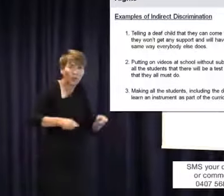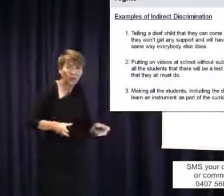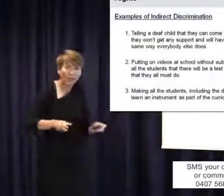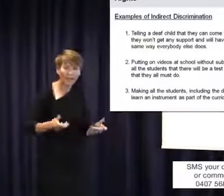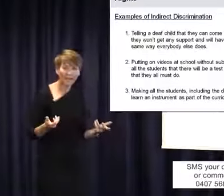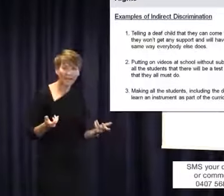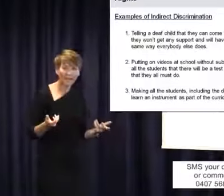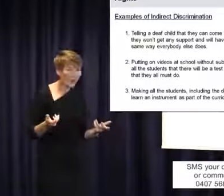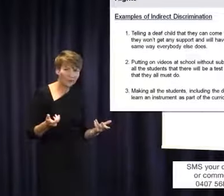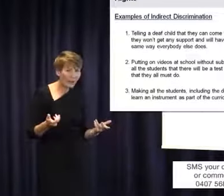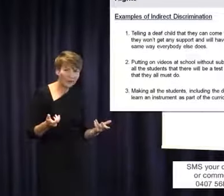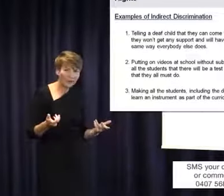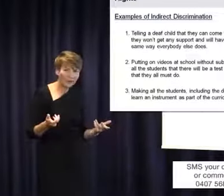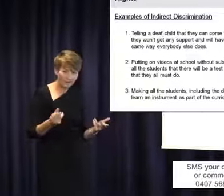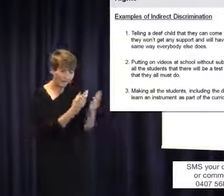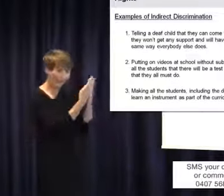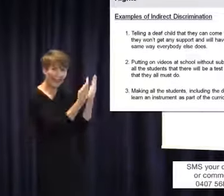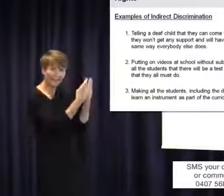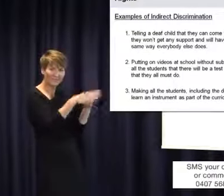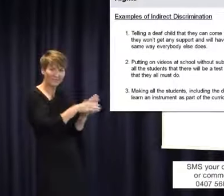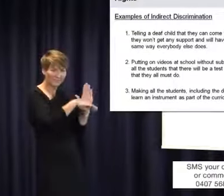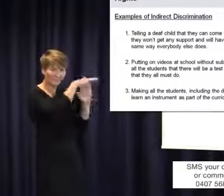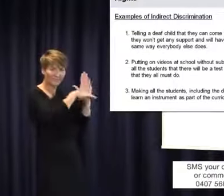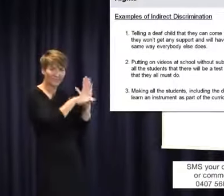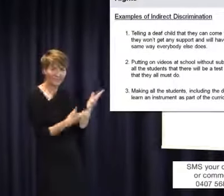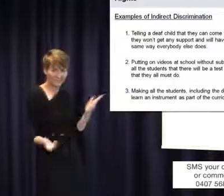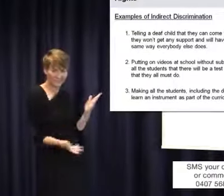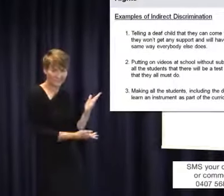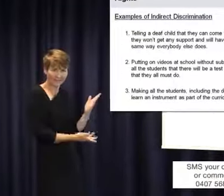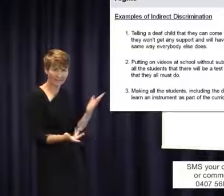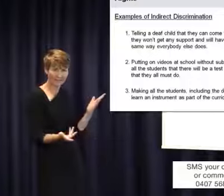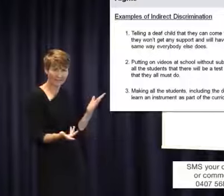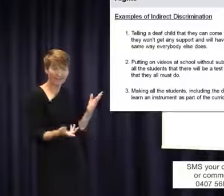same outcome as everybody else. For deaf people it is some of the supports that we talked